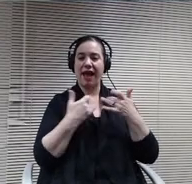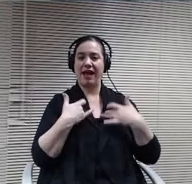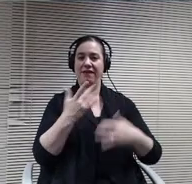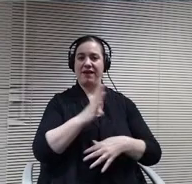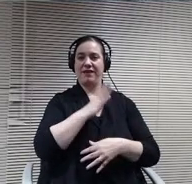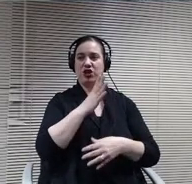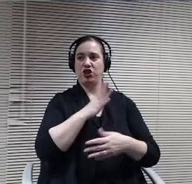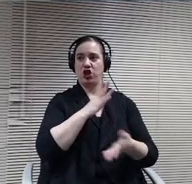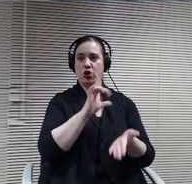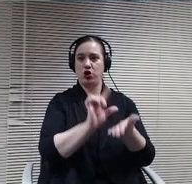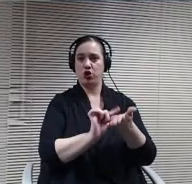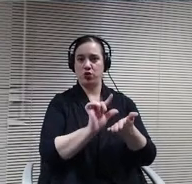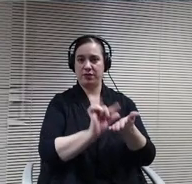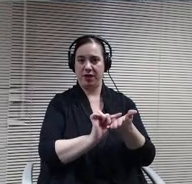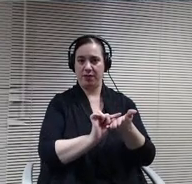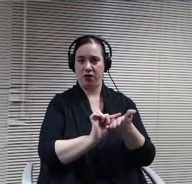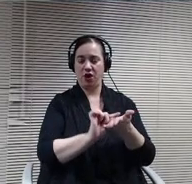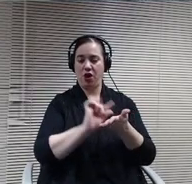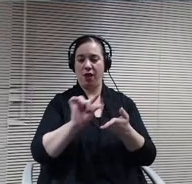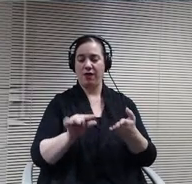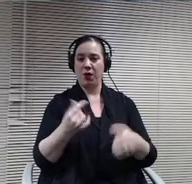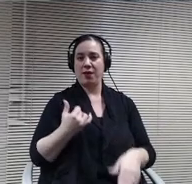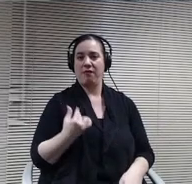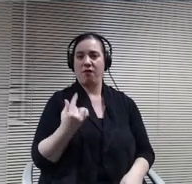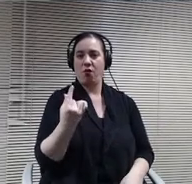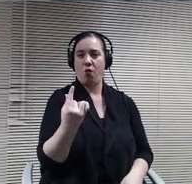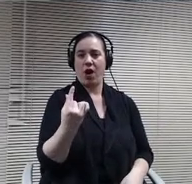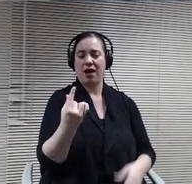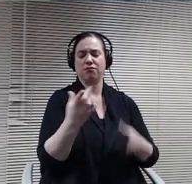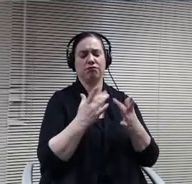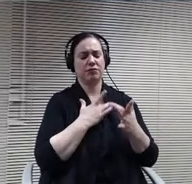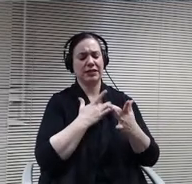generally distributed throughout our community. Now is the sun